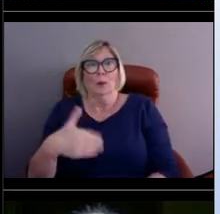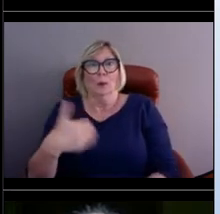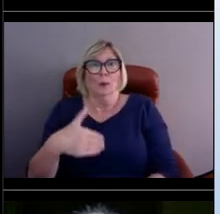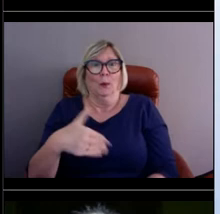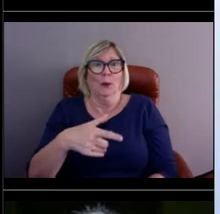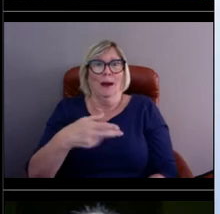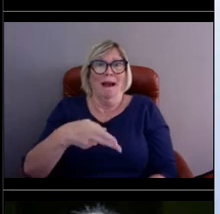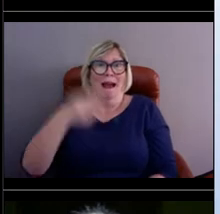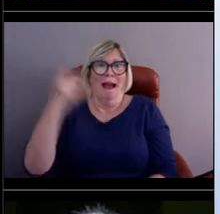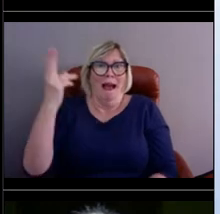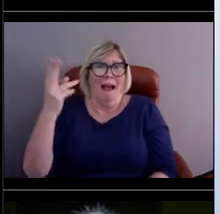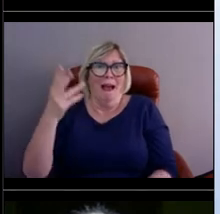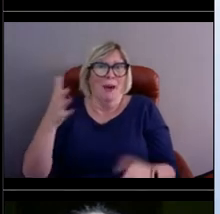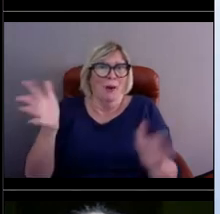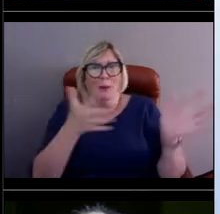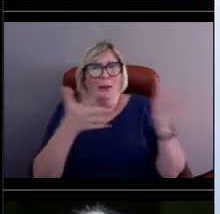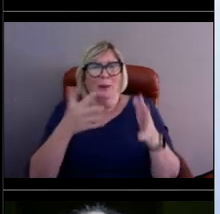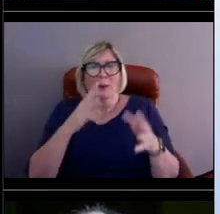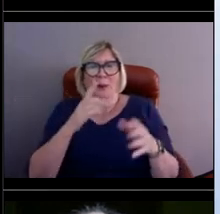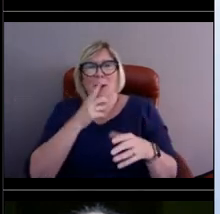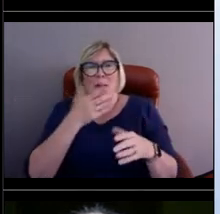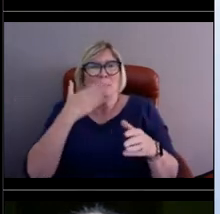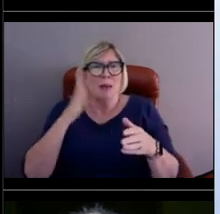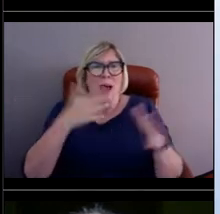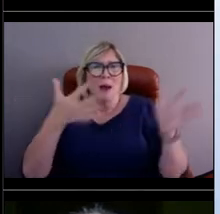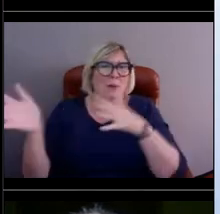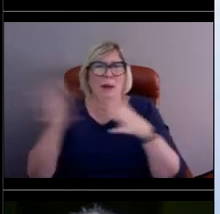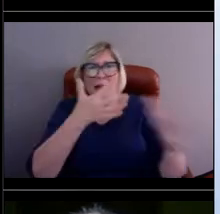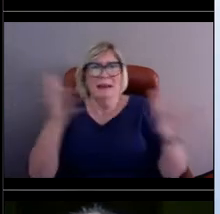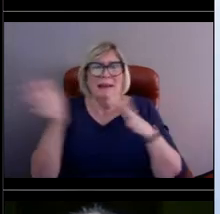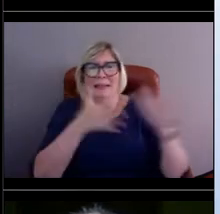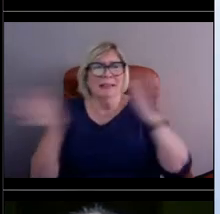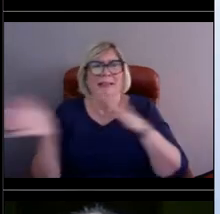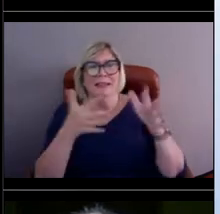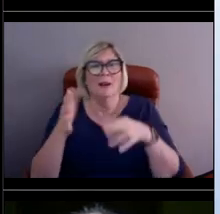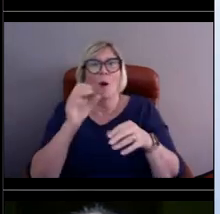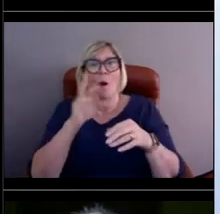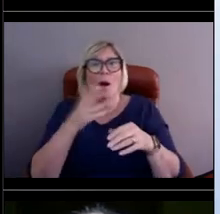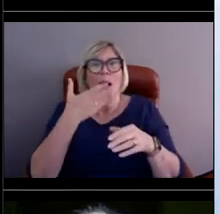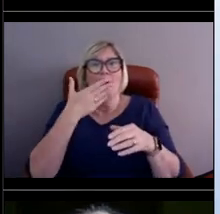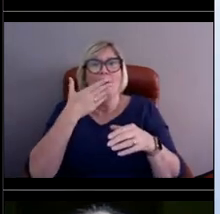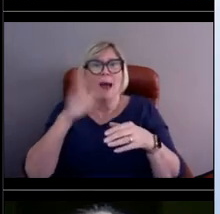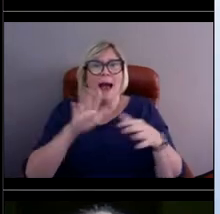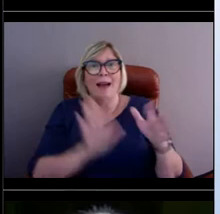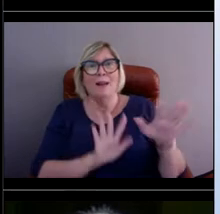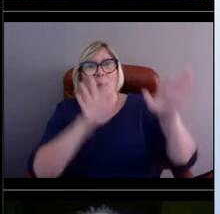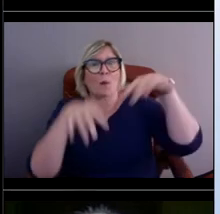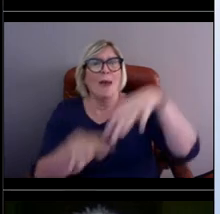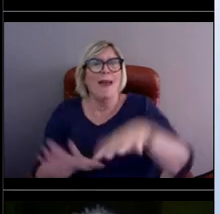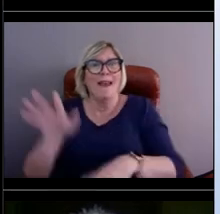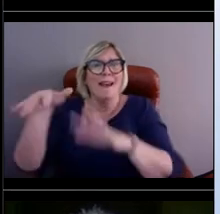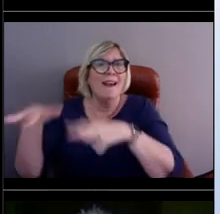Ooh, there's really high waves. Ooh, we're getting really, really bad weather at this location now." I'm a big weather nerd.